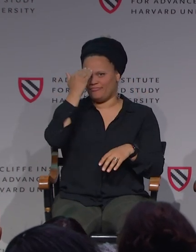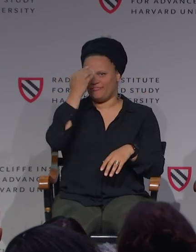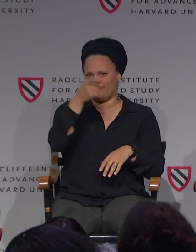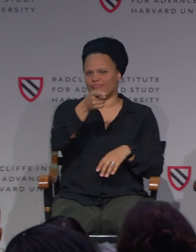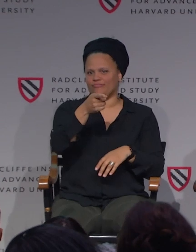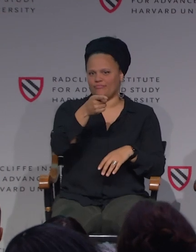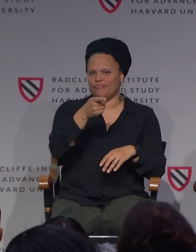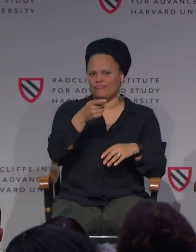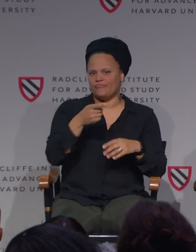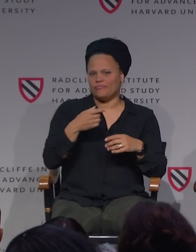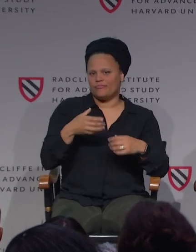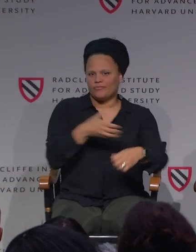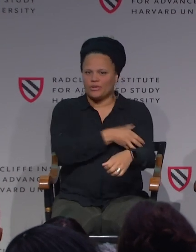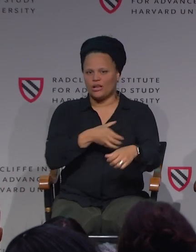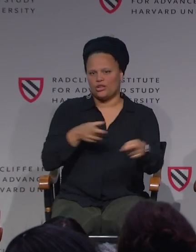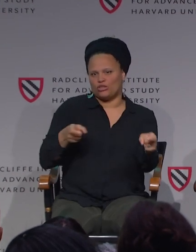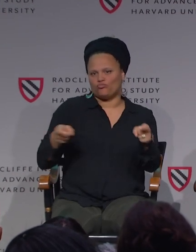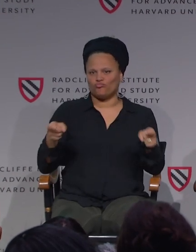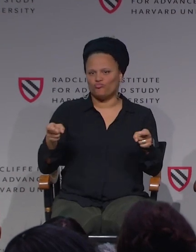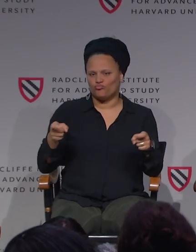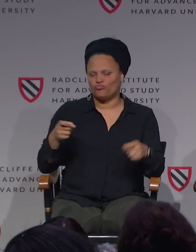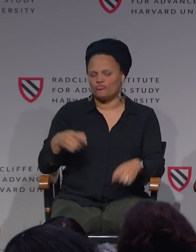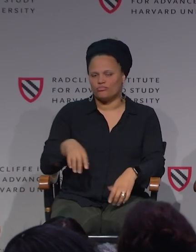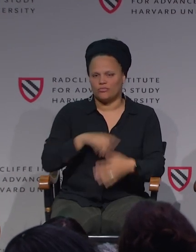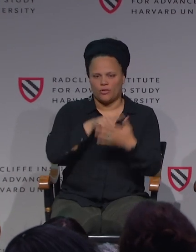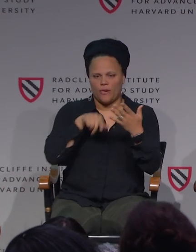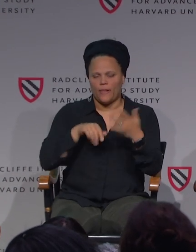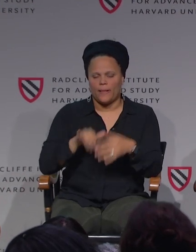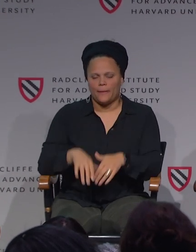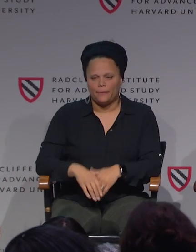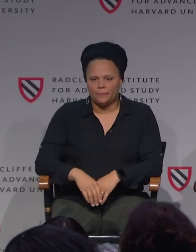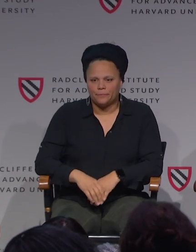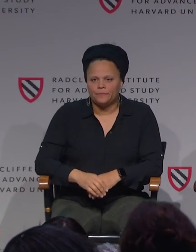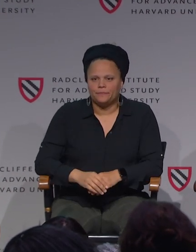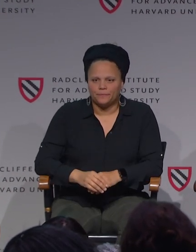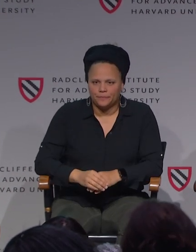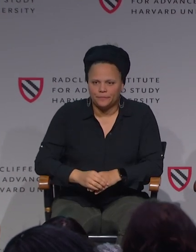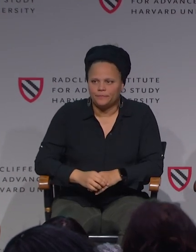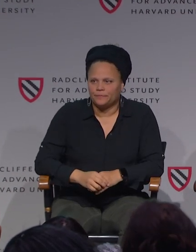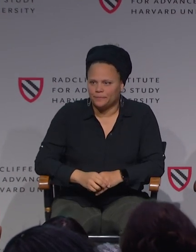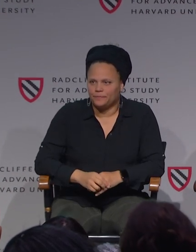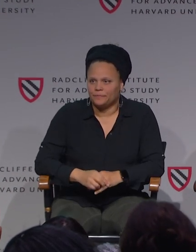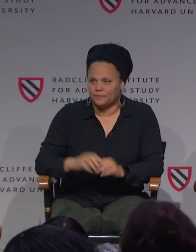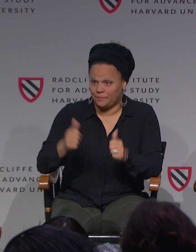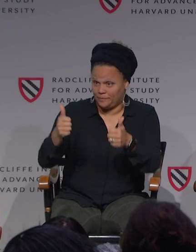And slight changes can indicate that power and control and status as an example.